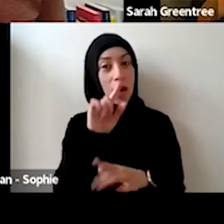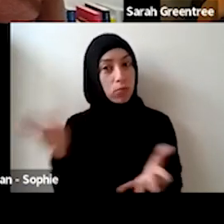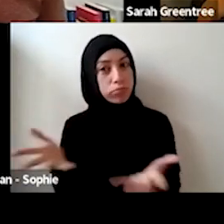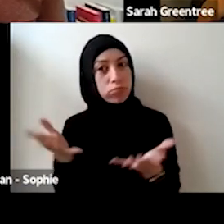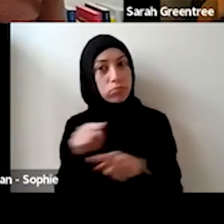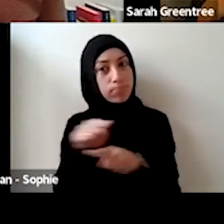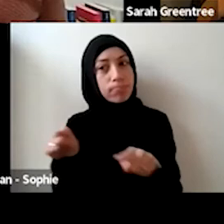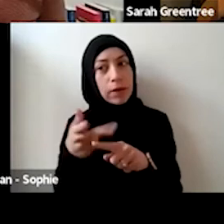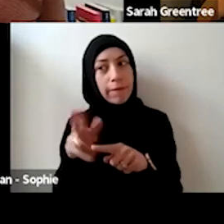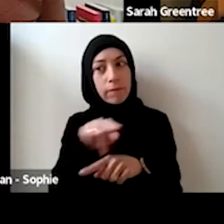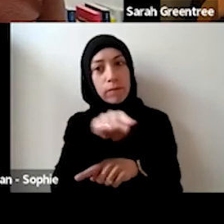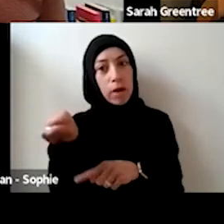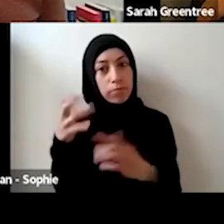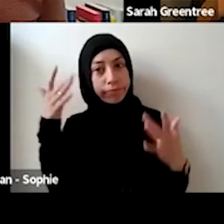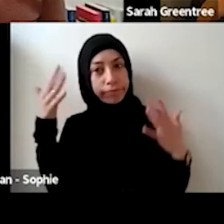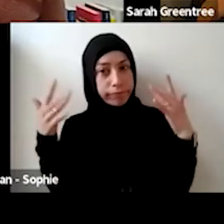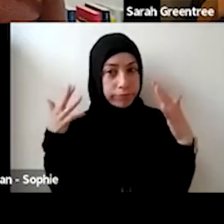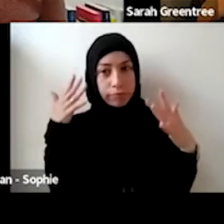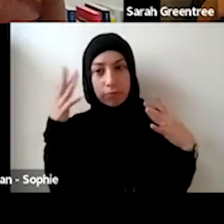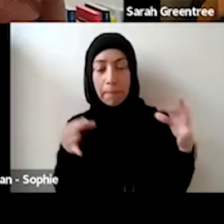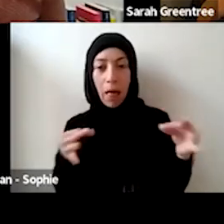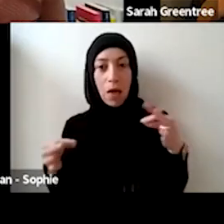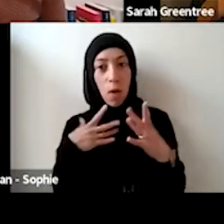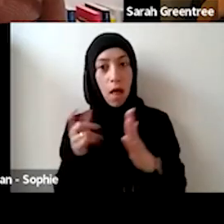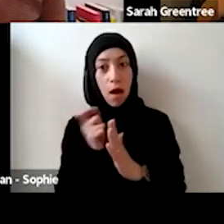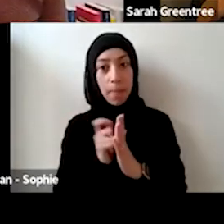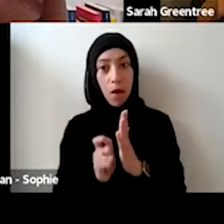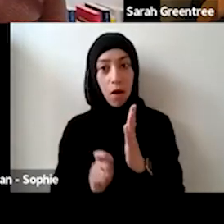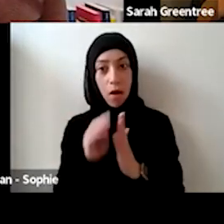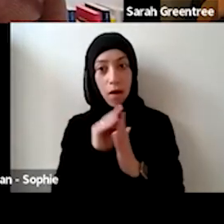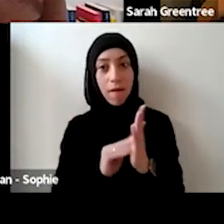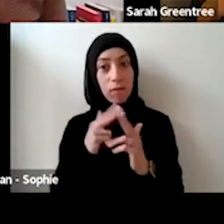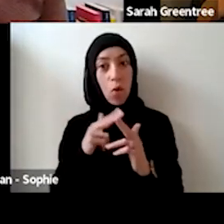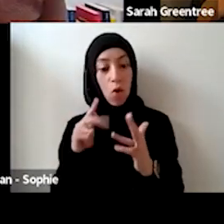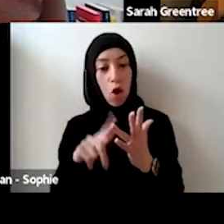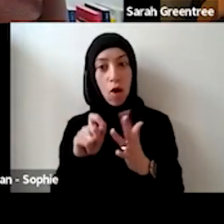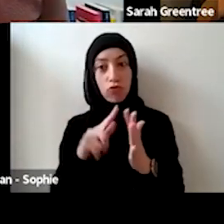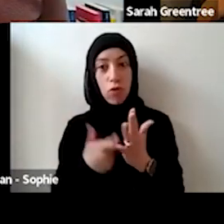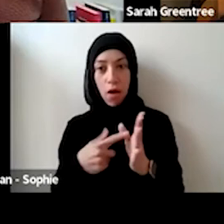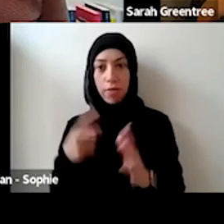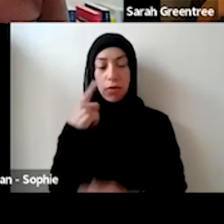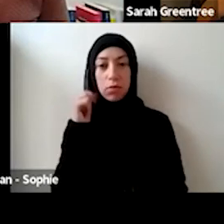are planning on making an application for opera that you speak with Kirsty Rivers, I'm